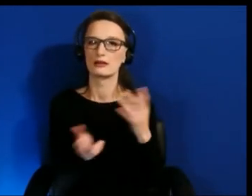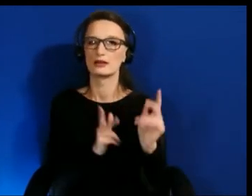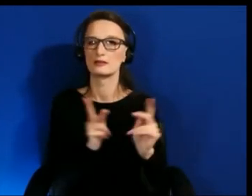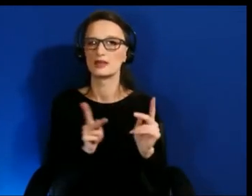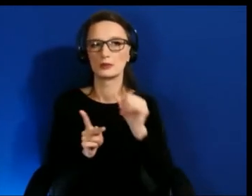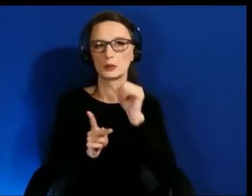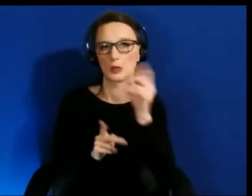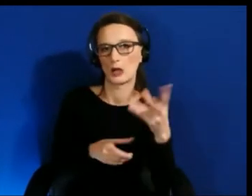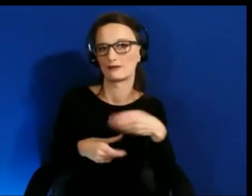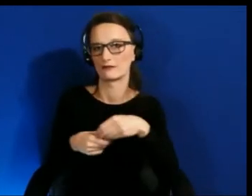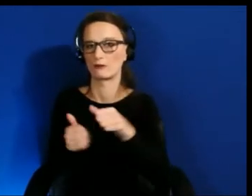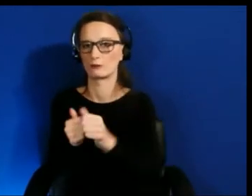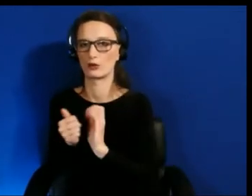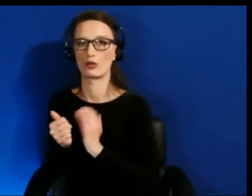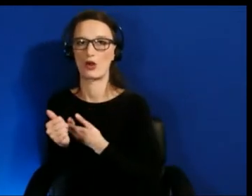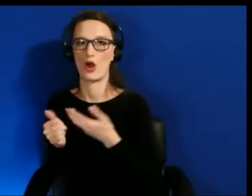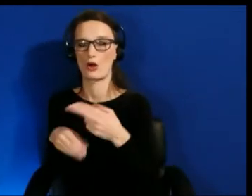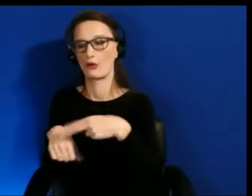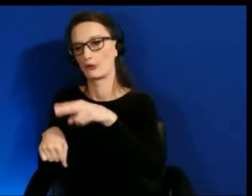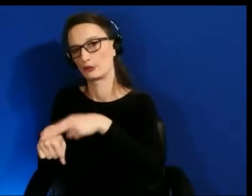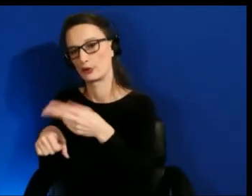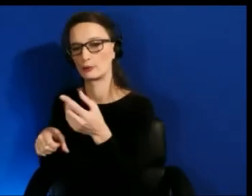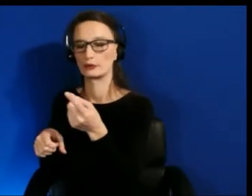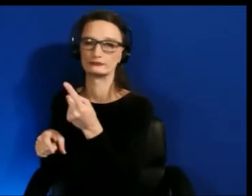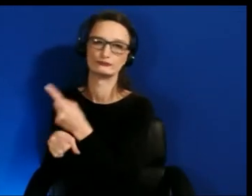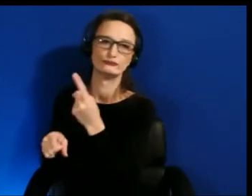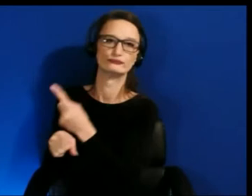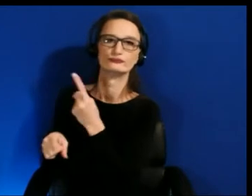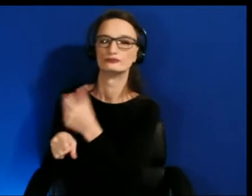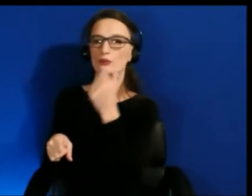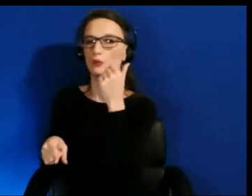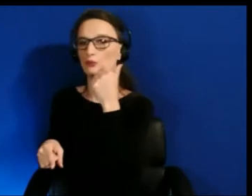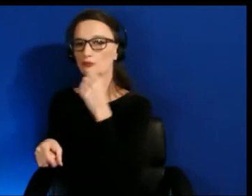of average, and the laggards who are on the other extreme, might never use XR